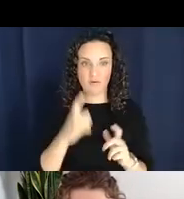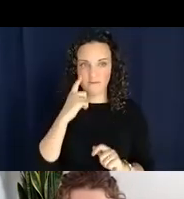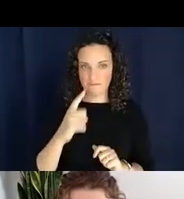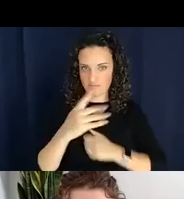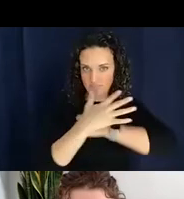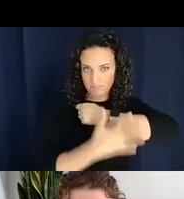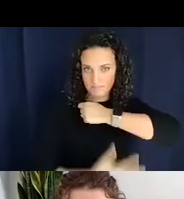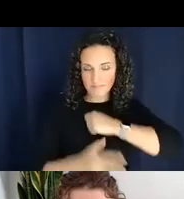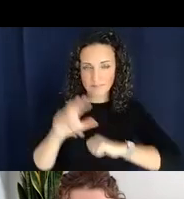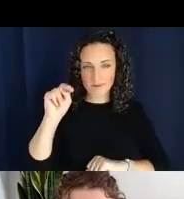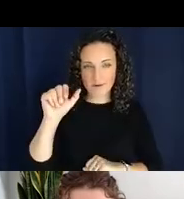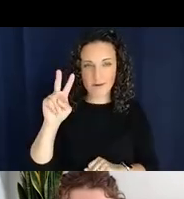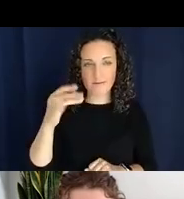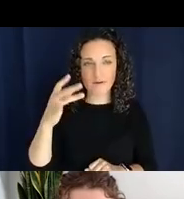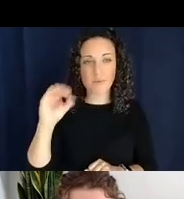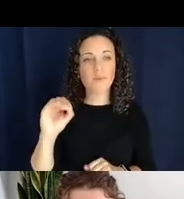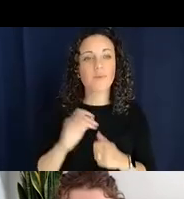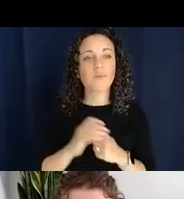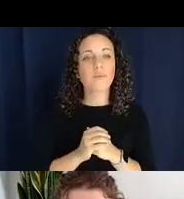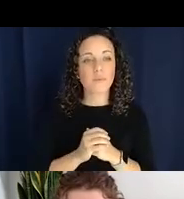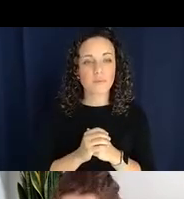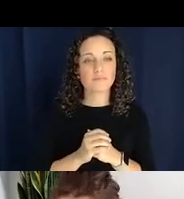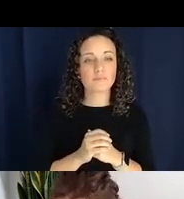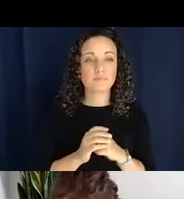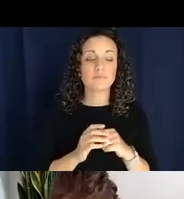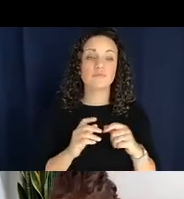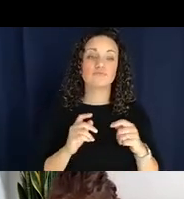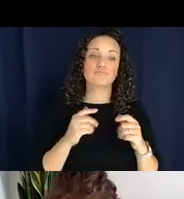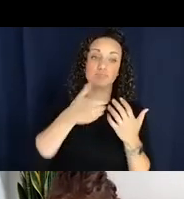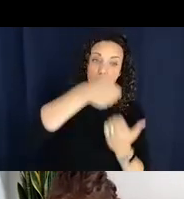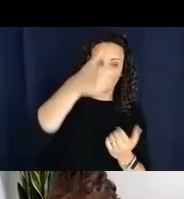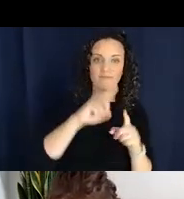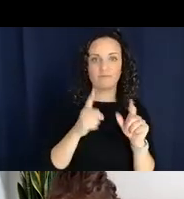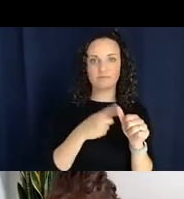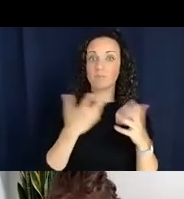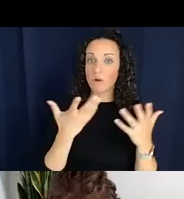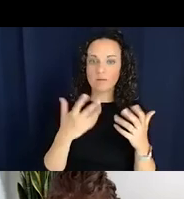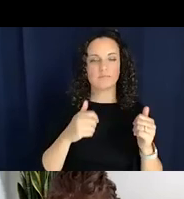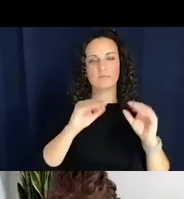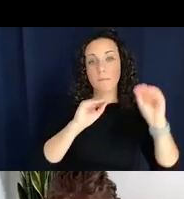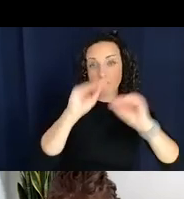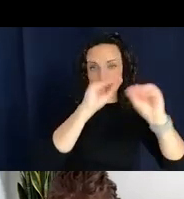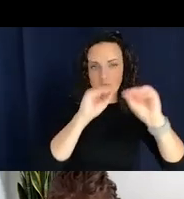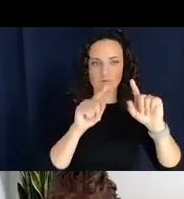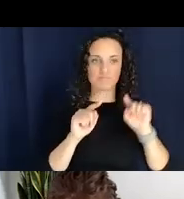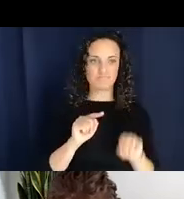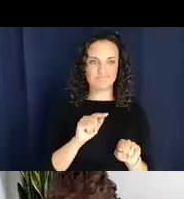a distinction between motion and non-motion predicate constructions, and then each of